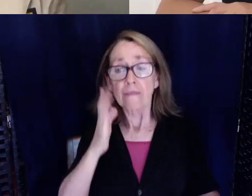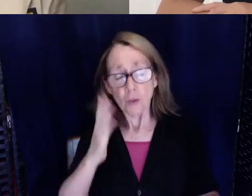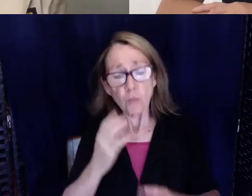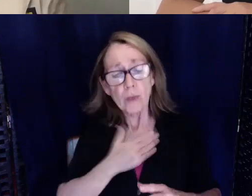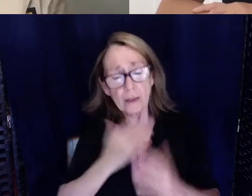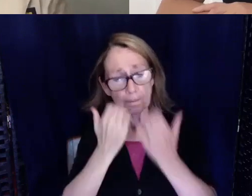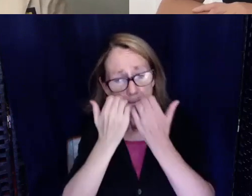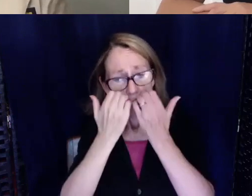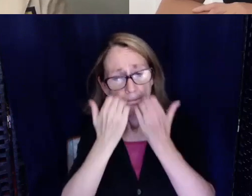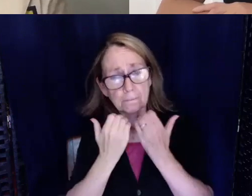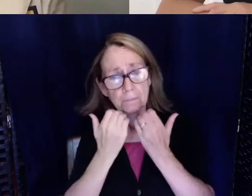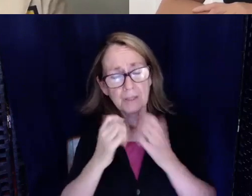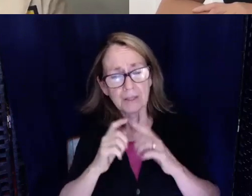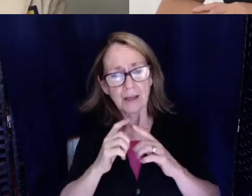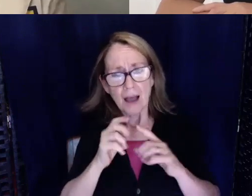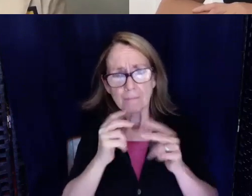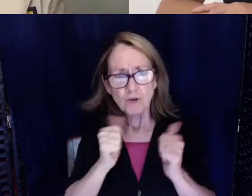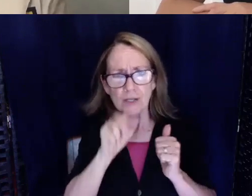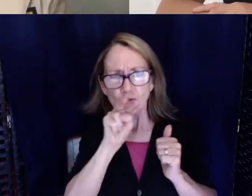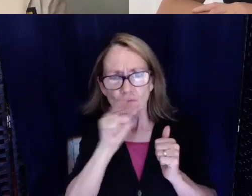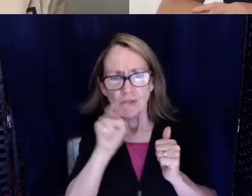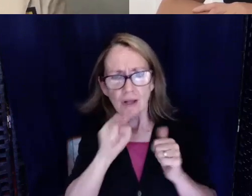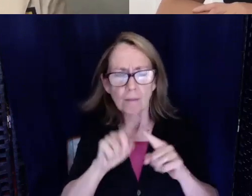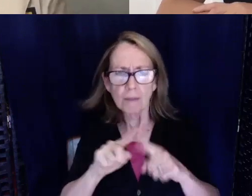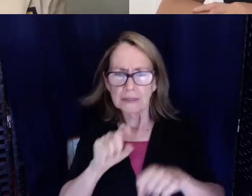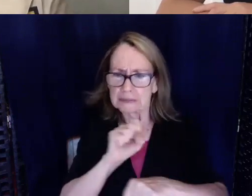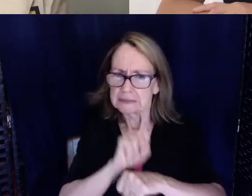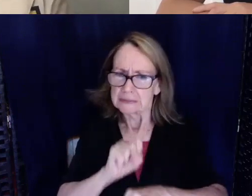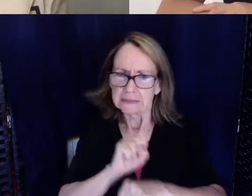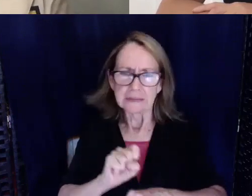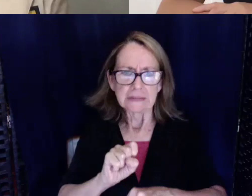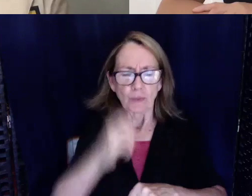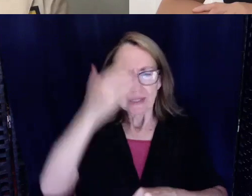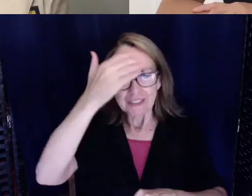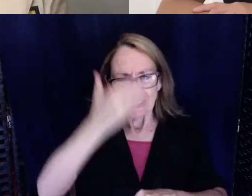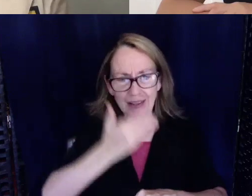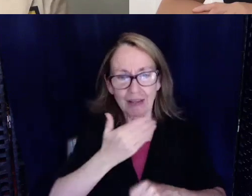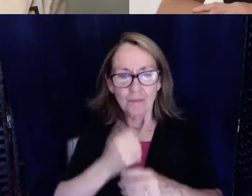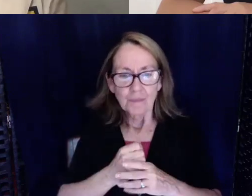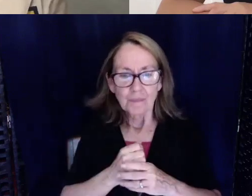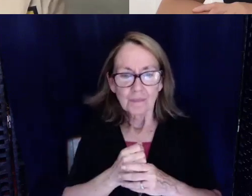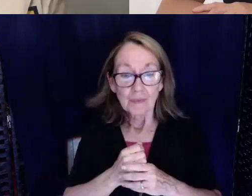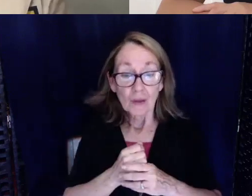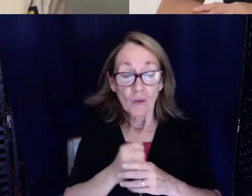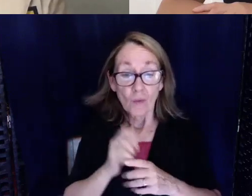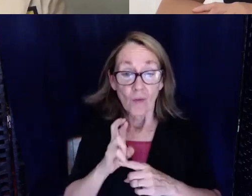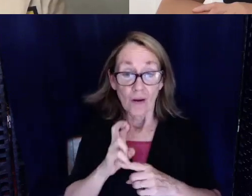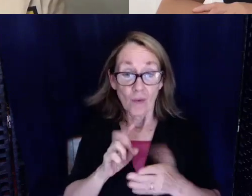try to read their lips or they would text me what the patient said. Or another resort like what I really hated about that